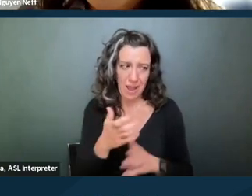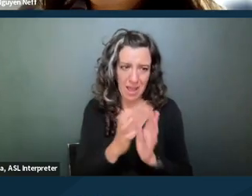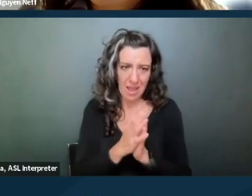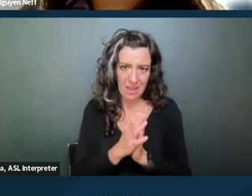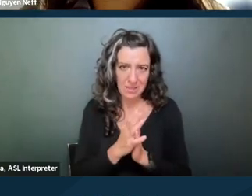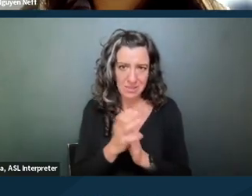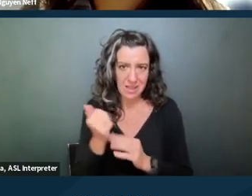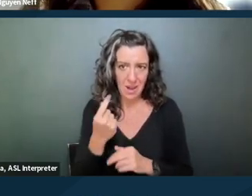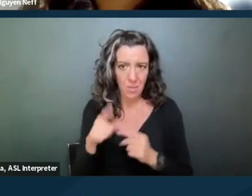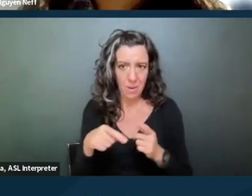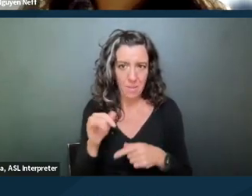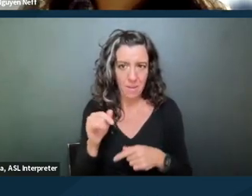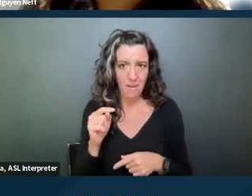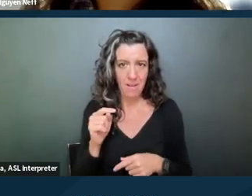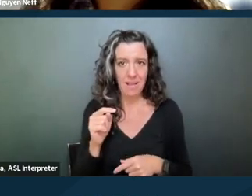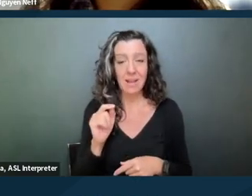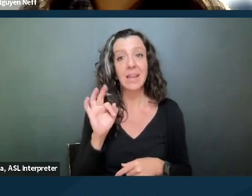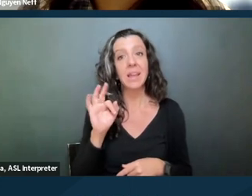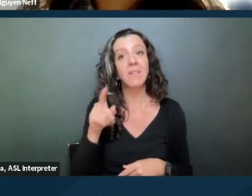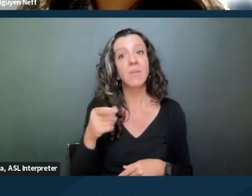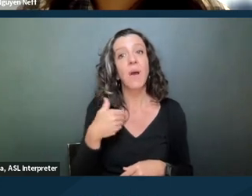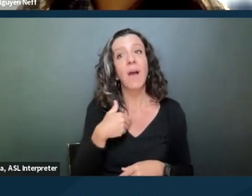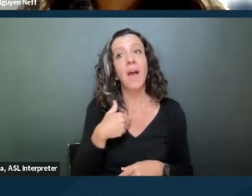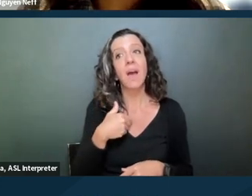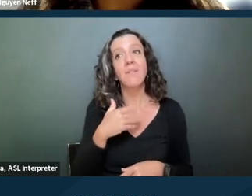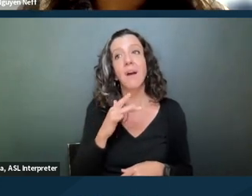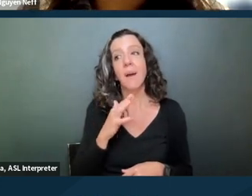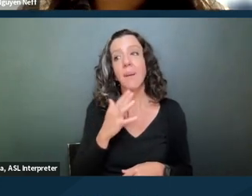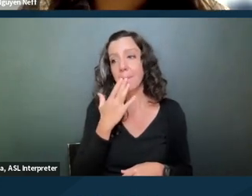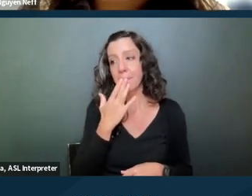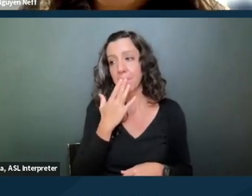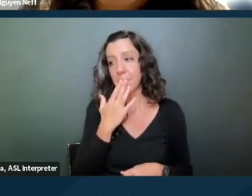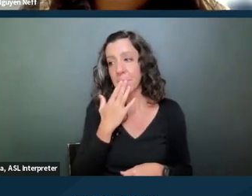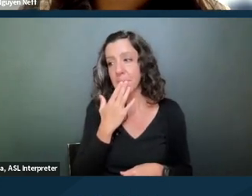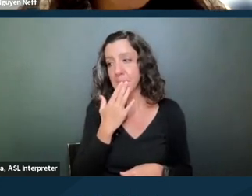about their disability. If you have, you know, if you have,